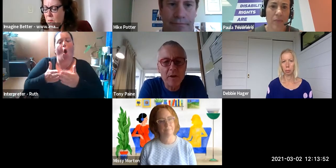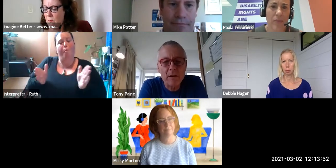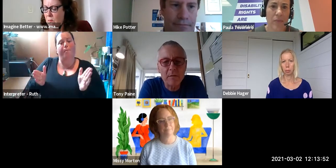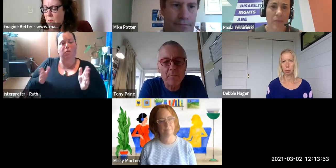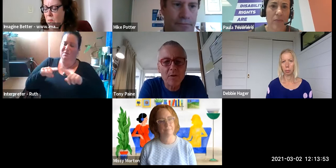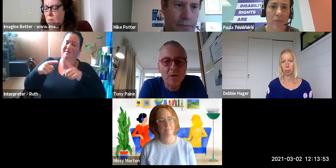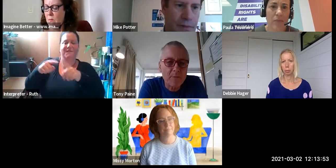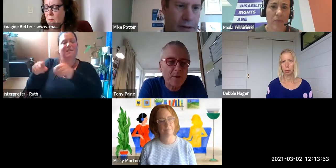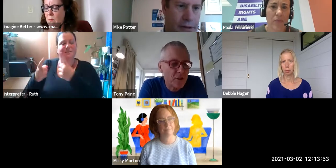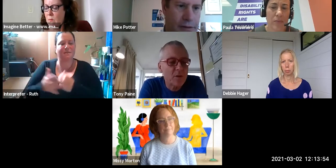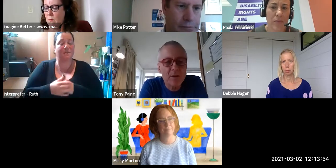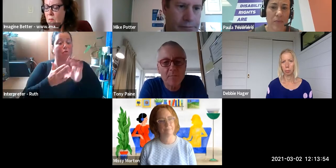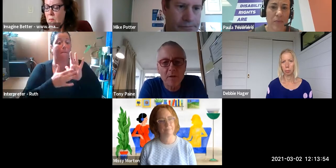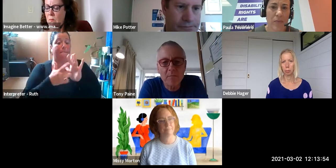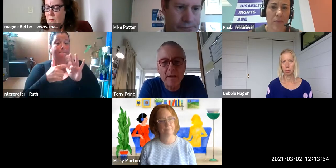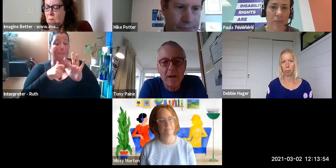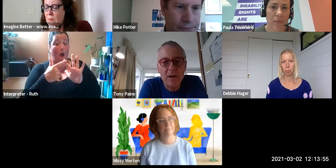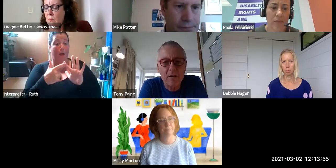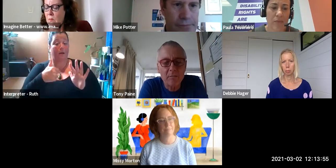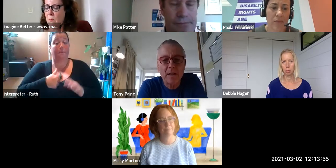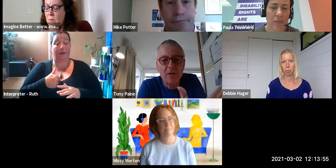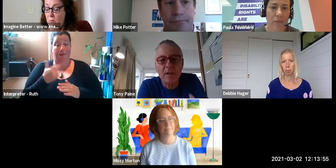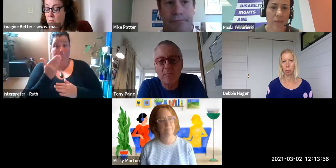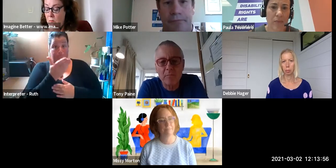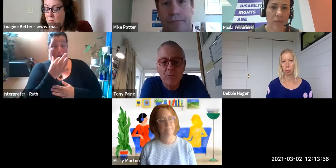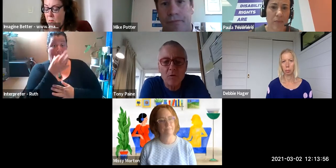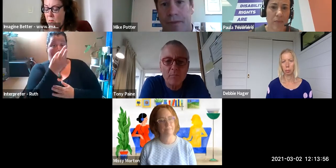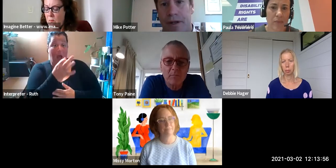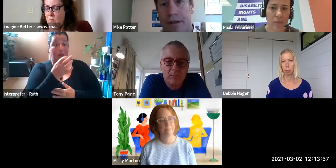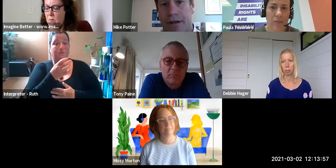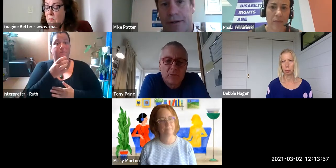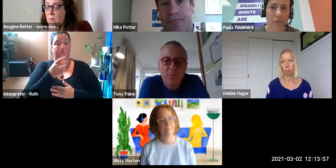you now and pose the same question: What does being an ally mean? How do you see that role?